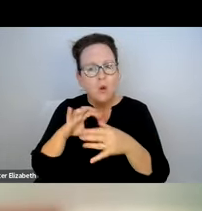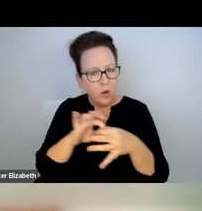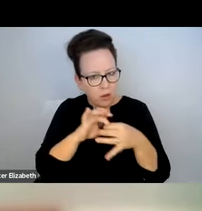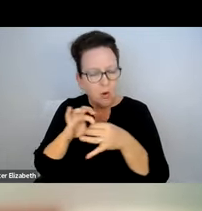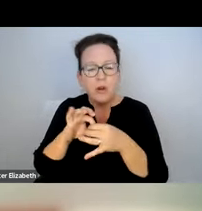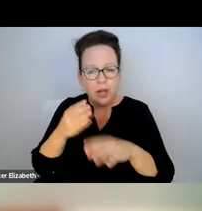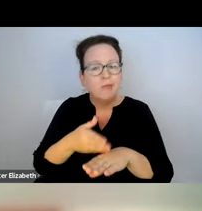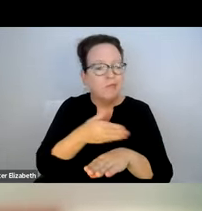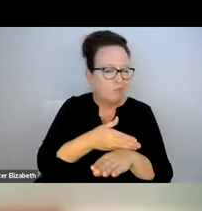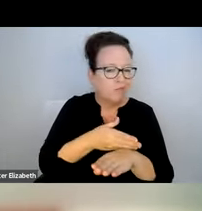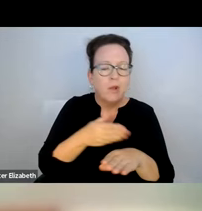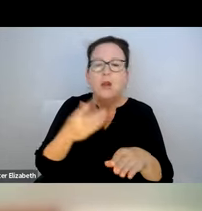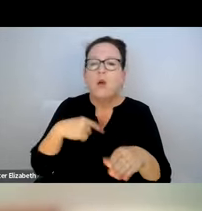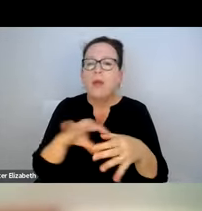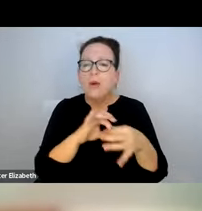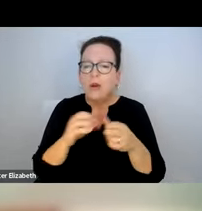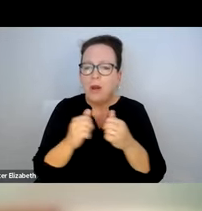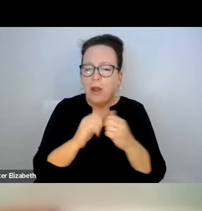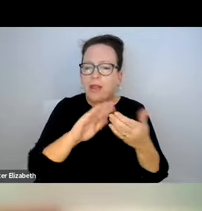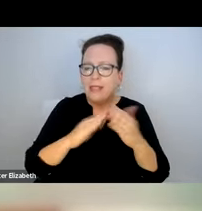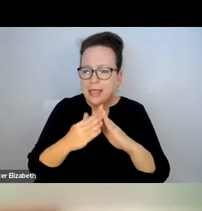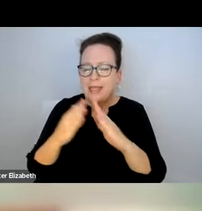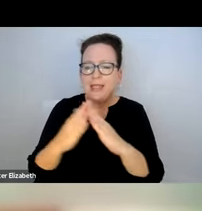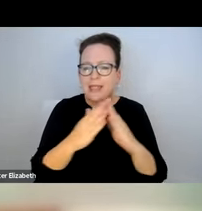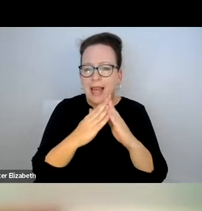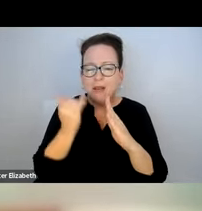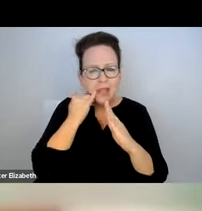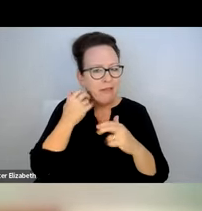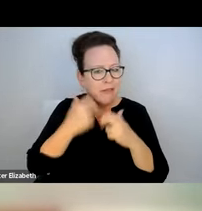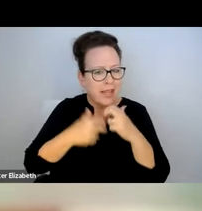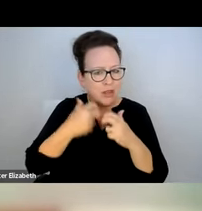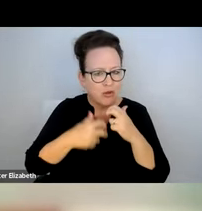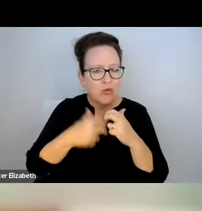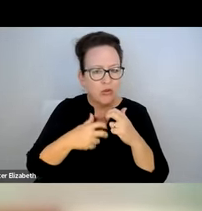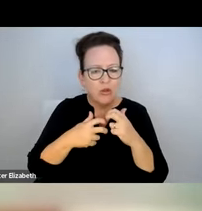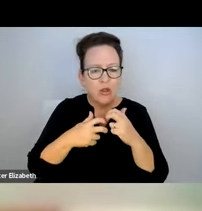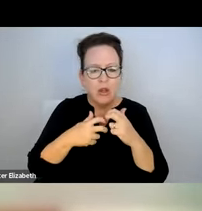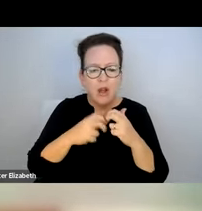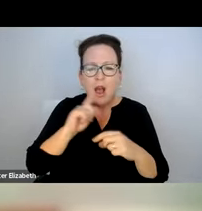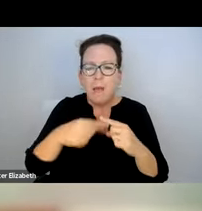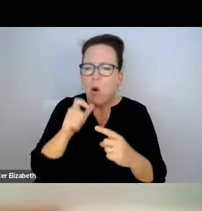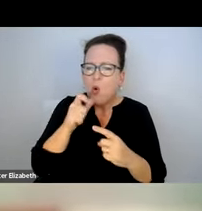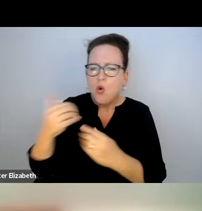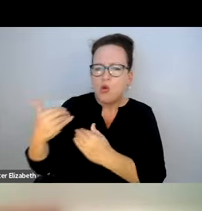FACILITIES. WE COORDINATE WITH